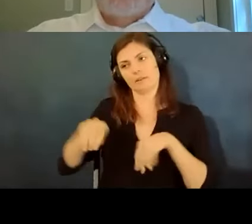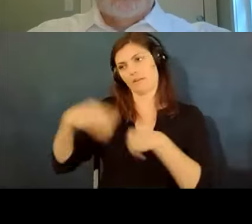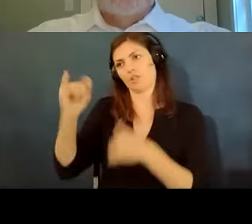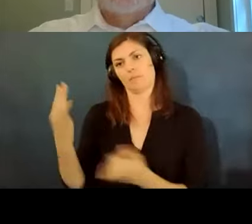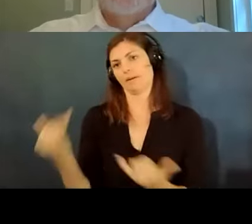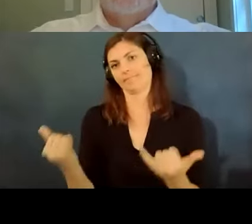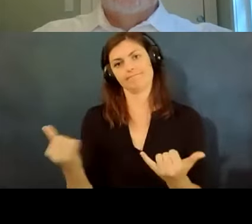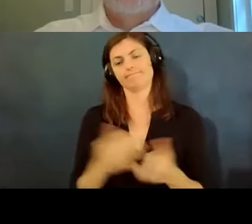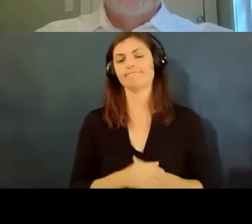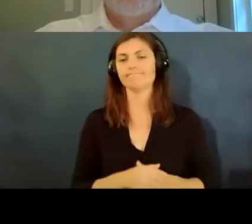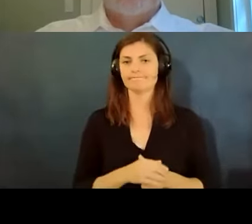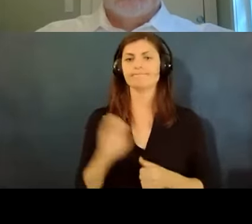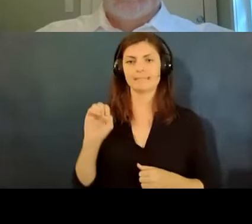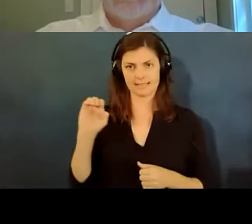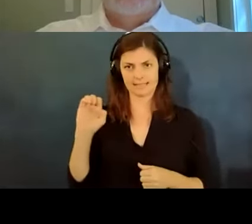what are some things the employer cannot do